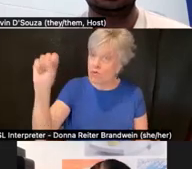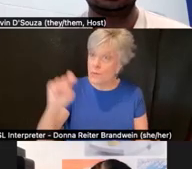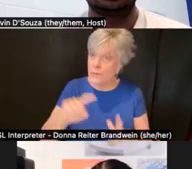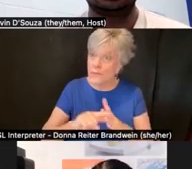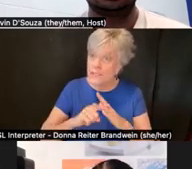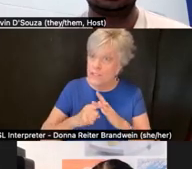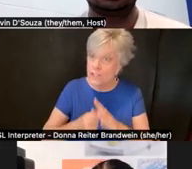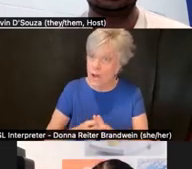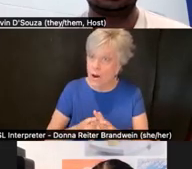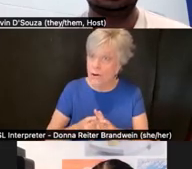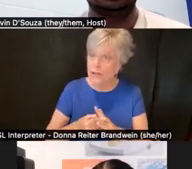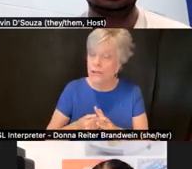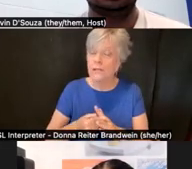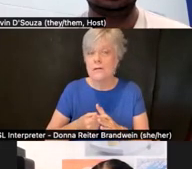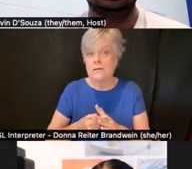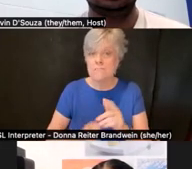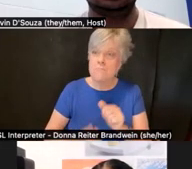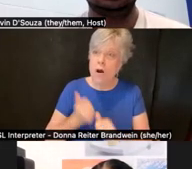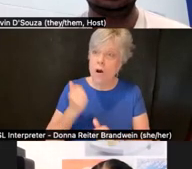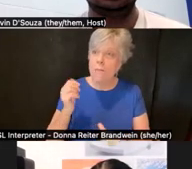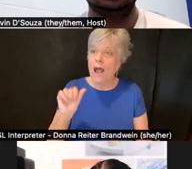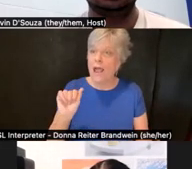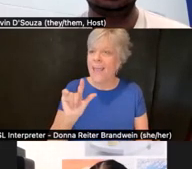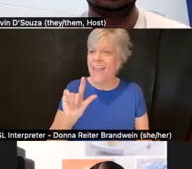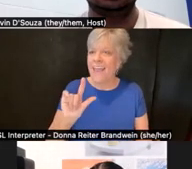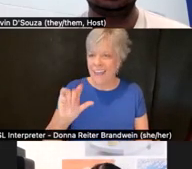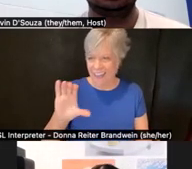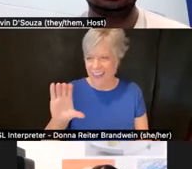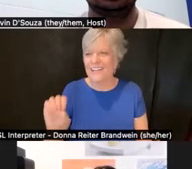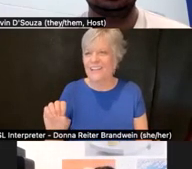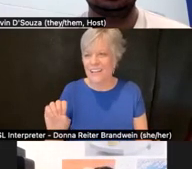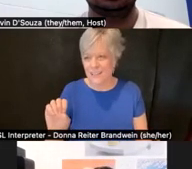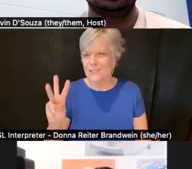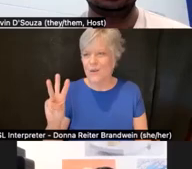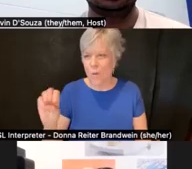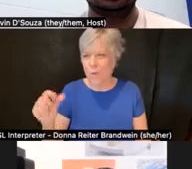by Alice Wong, Mia Mingus, and Sandy Ho.